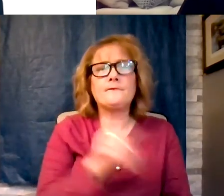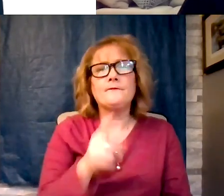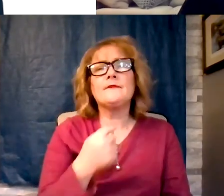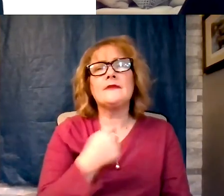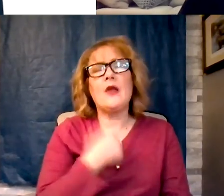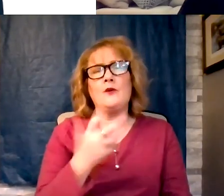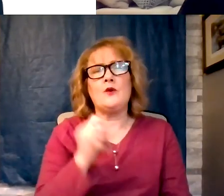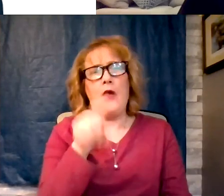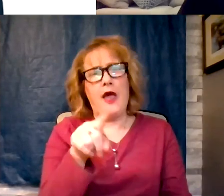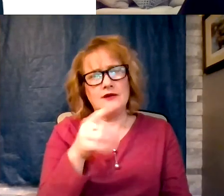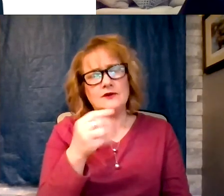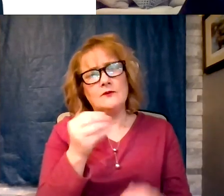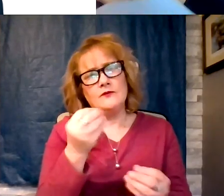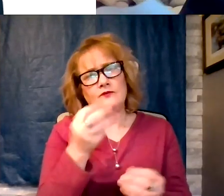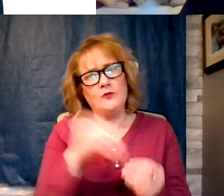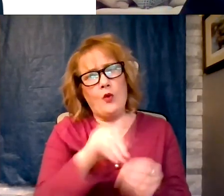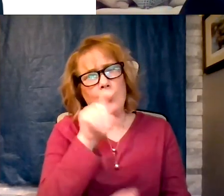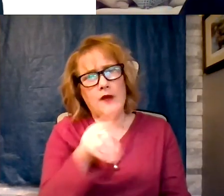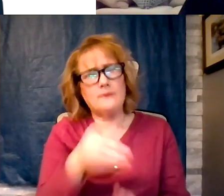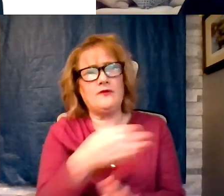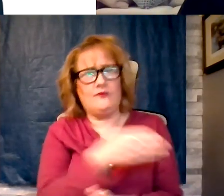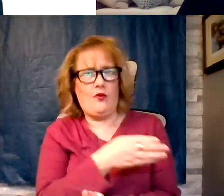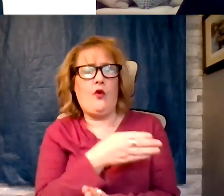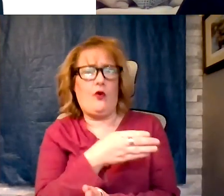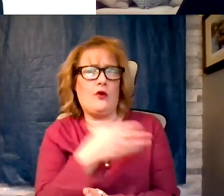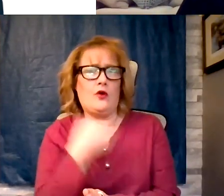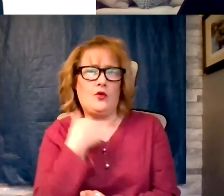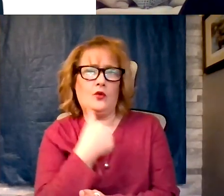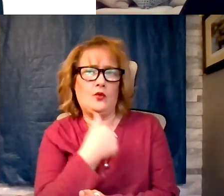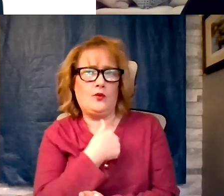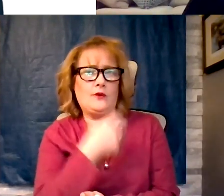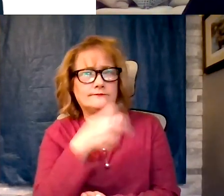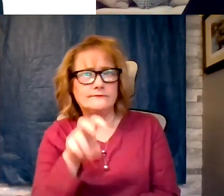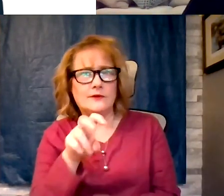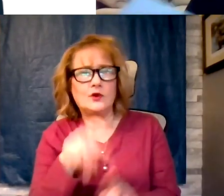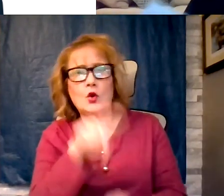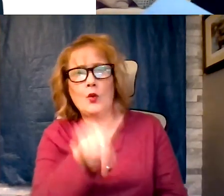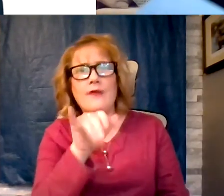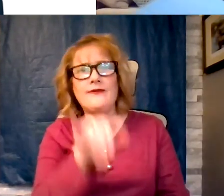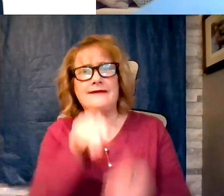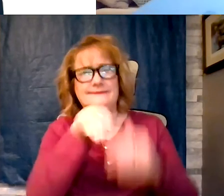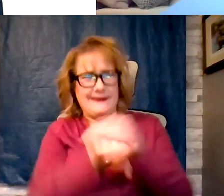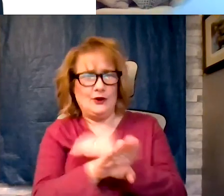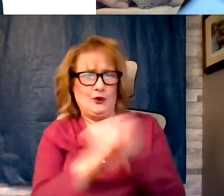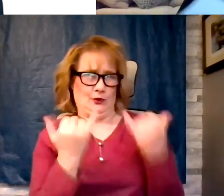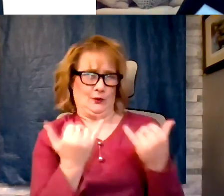questions before we go to the questions that have been entered today. Here is a question on